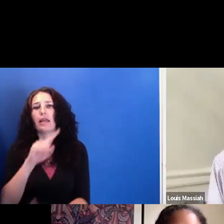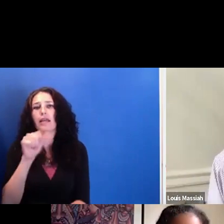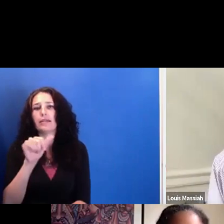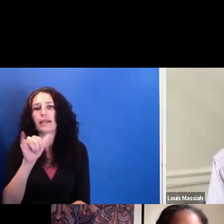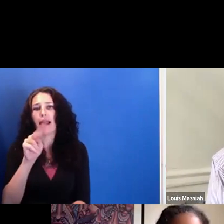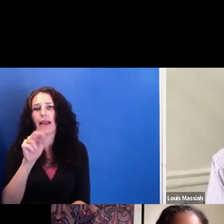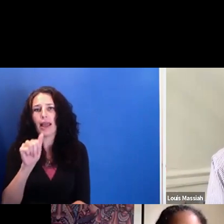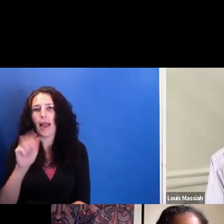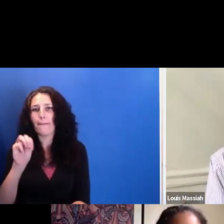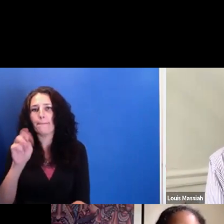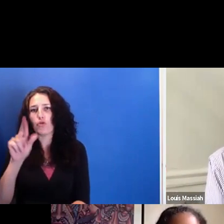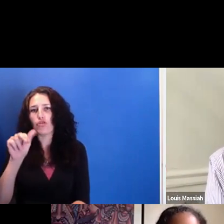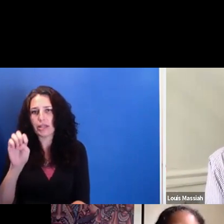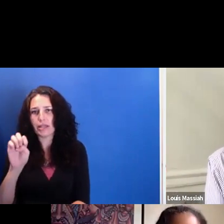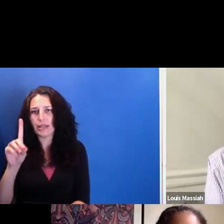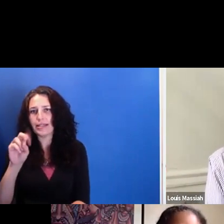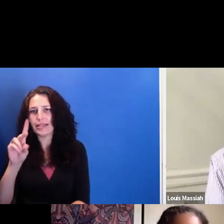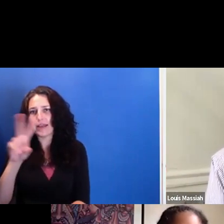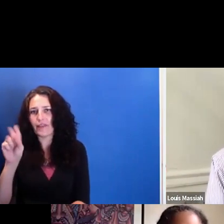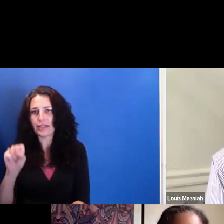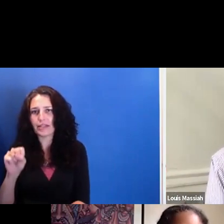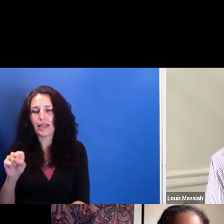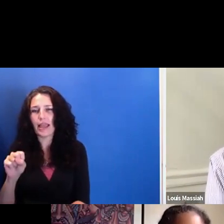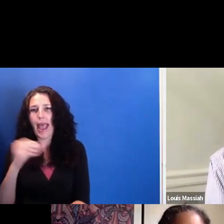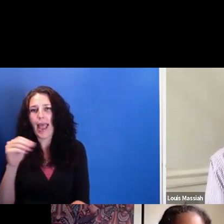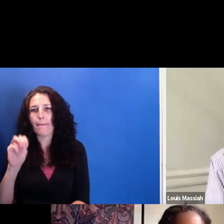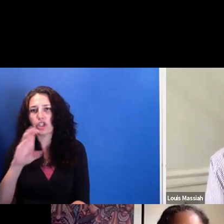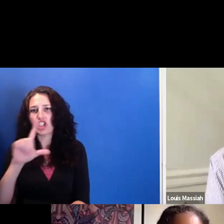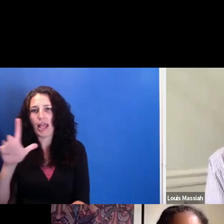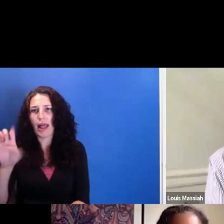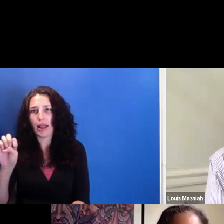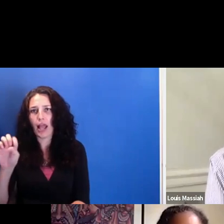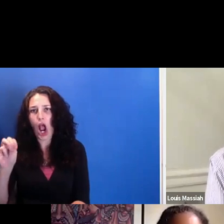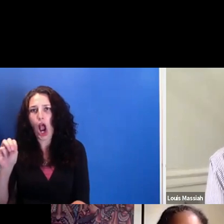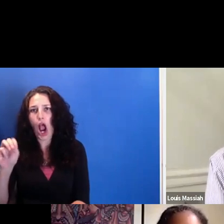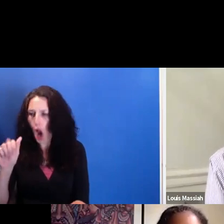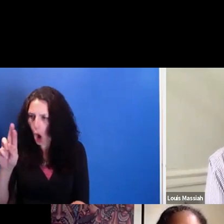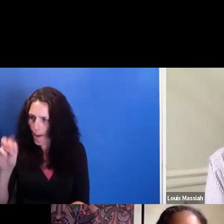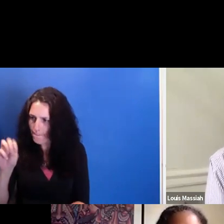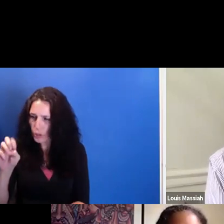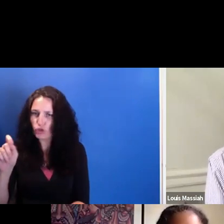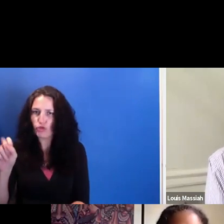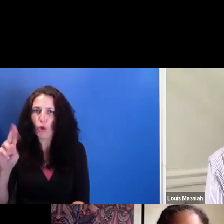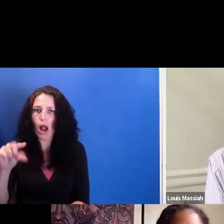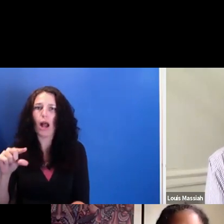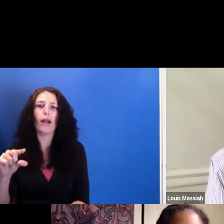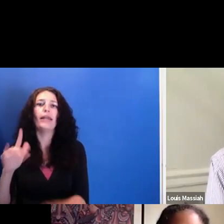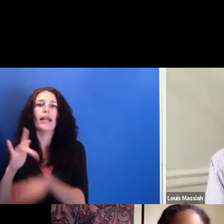So in early December-- and it's available now with-- that we're online, it will be available online.